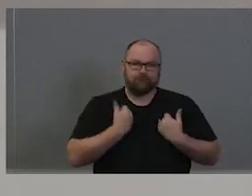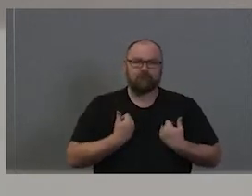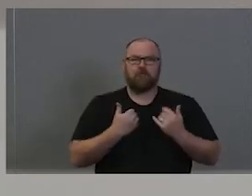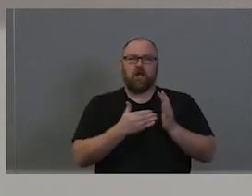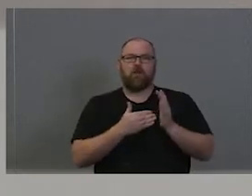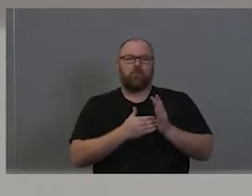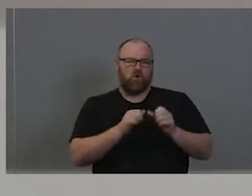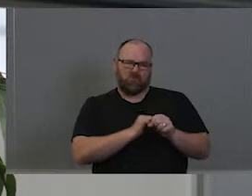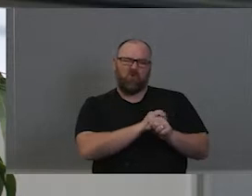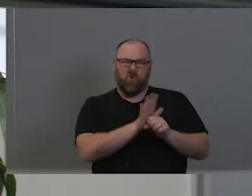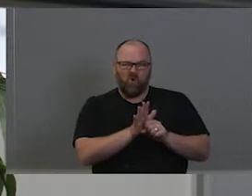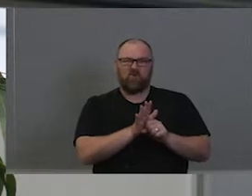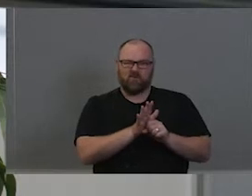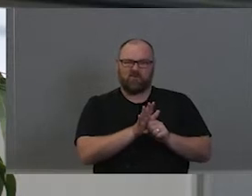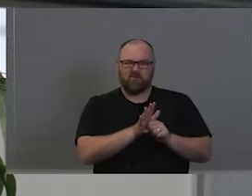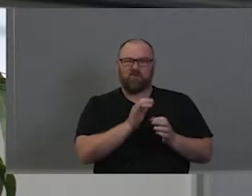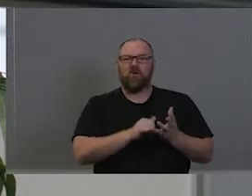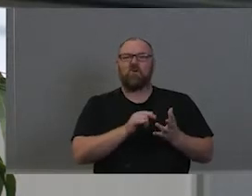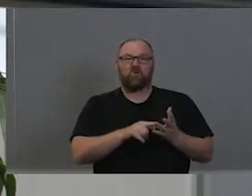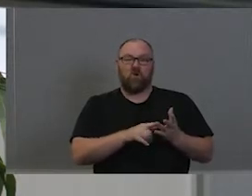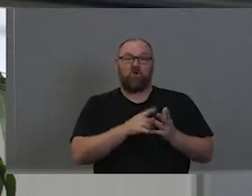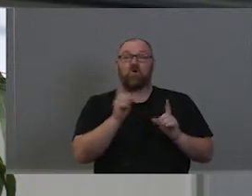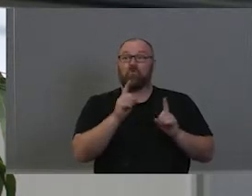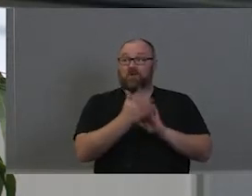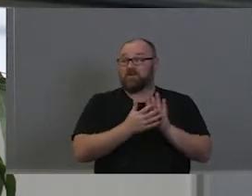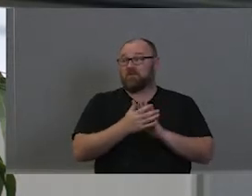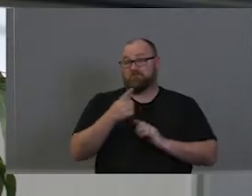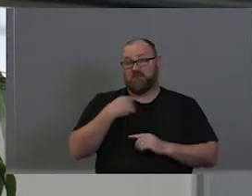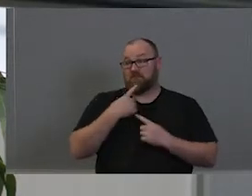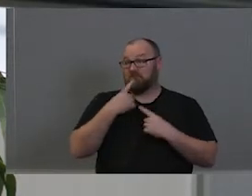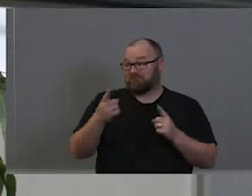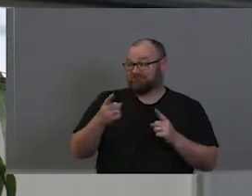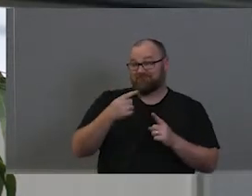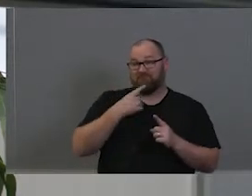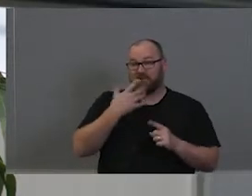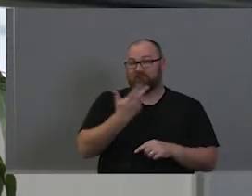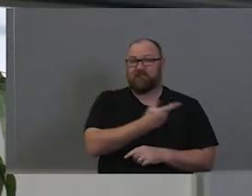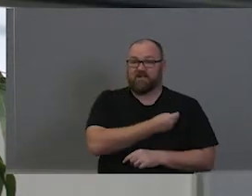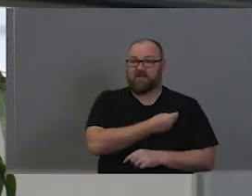of COVID. So the public health message is get vaccinated often and be well.